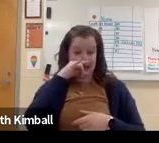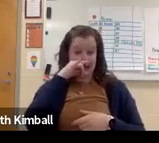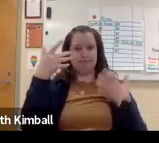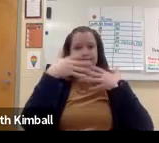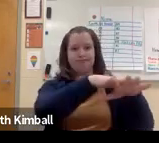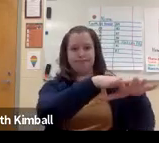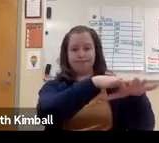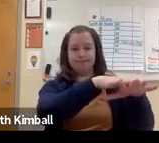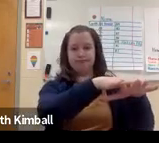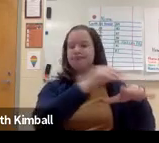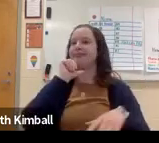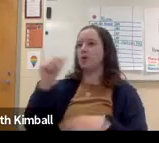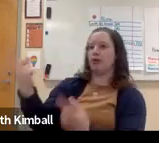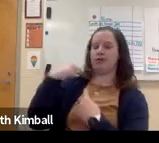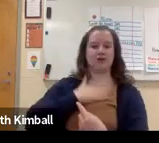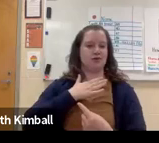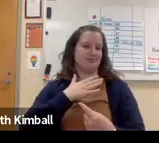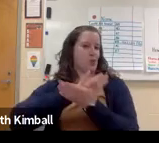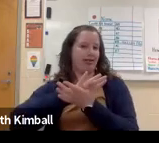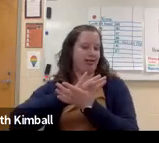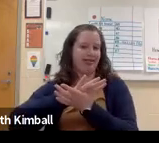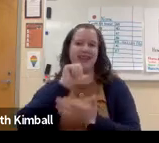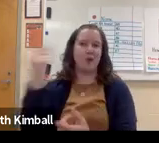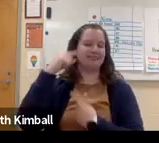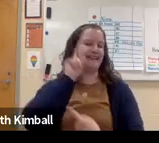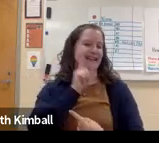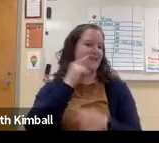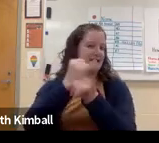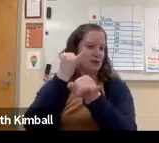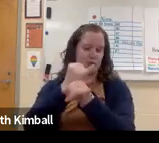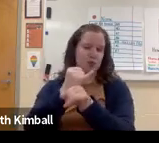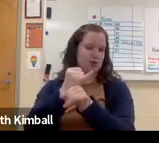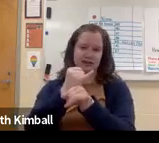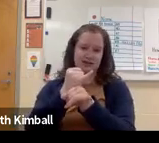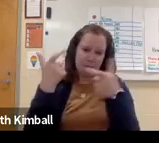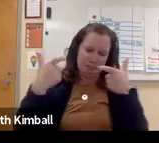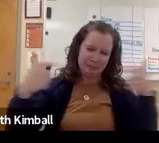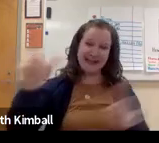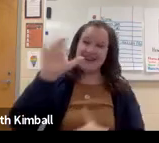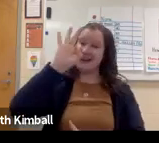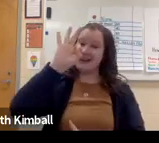A huge percentage of our deaf and hard of hearing students are attending the public schools.